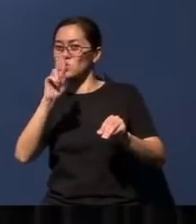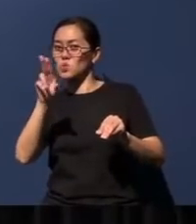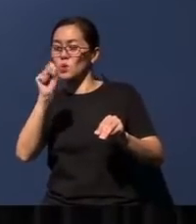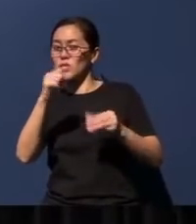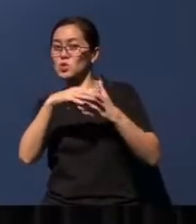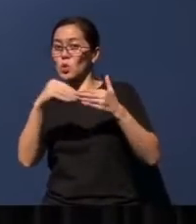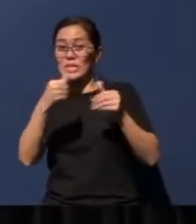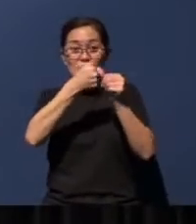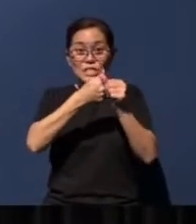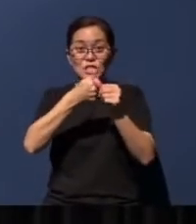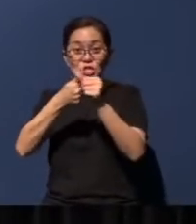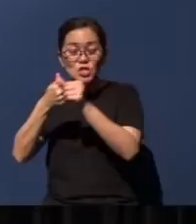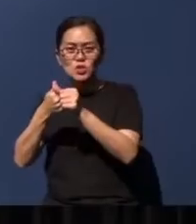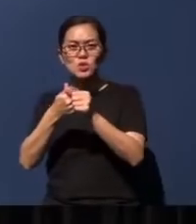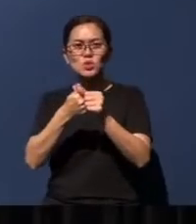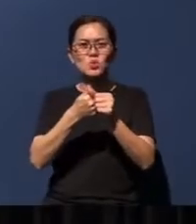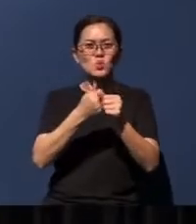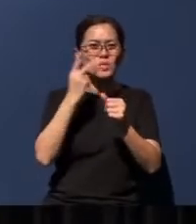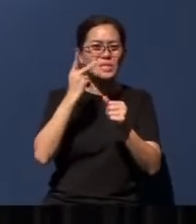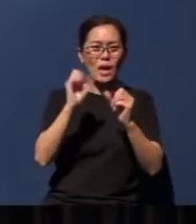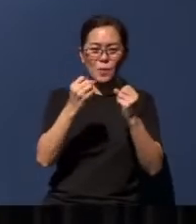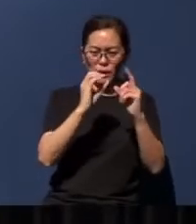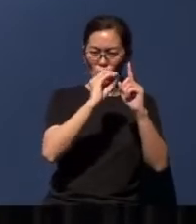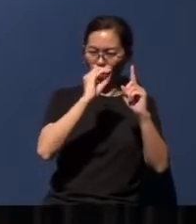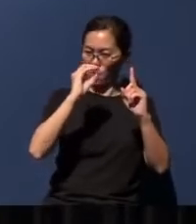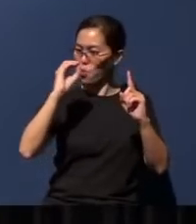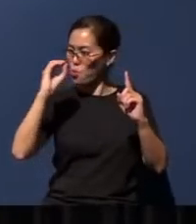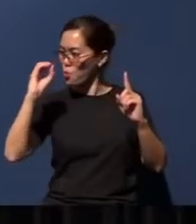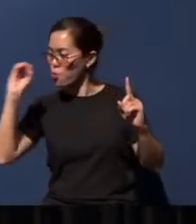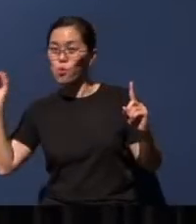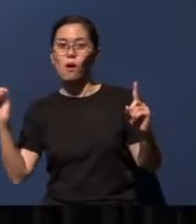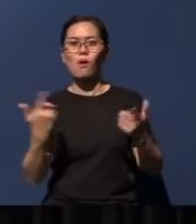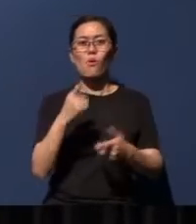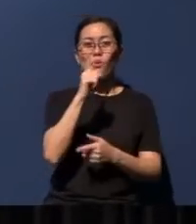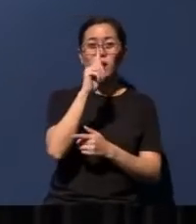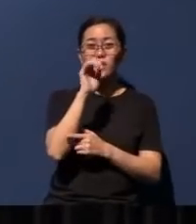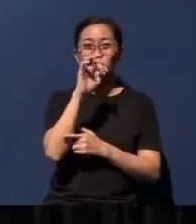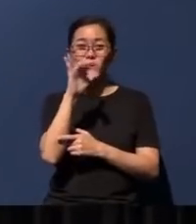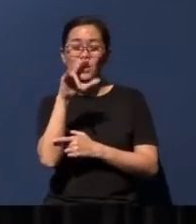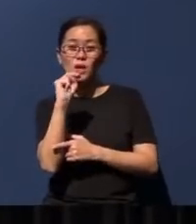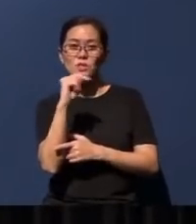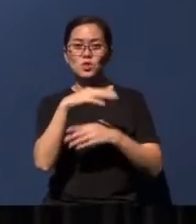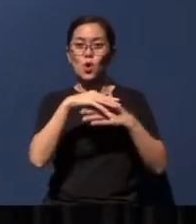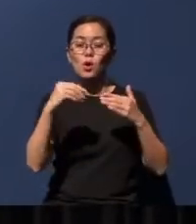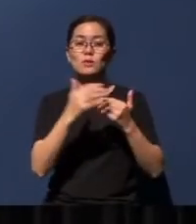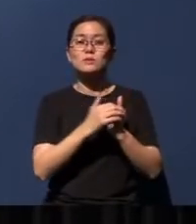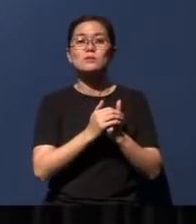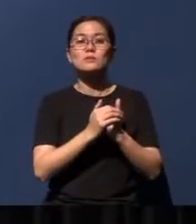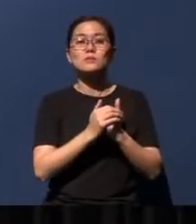you can work out the (number of) zeroes - one trillion US dollars each. Apple has crossed 2 trillion